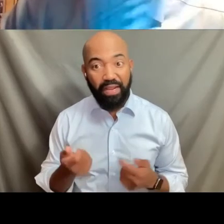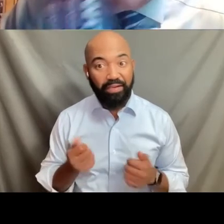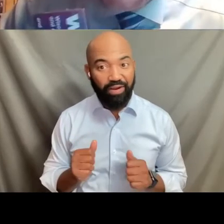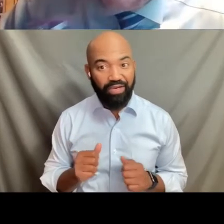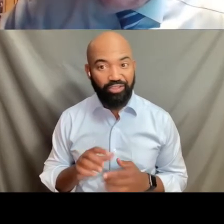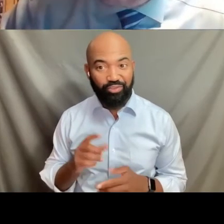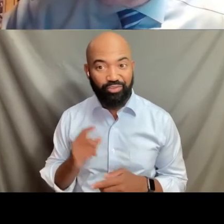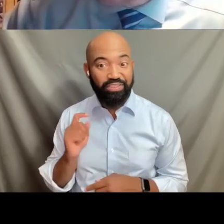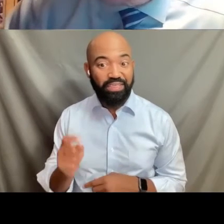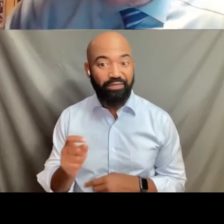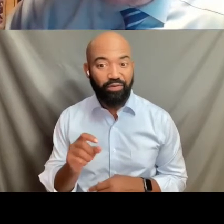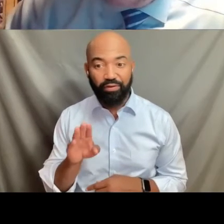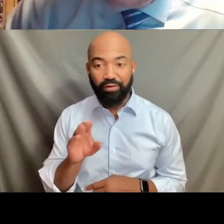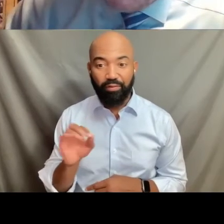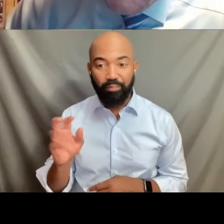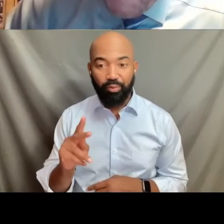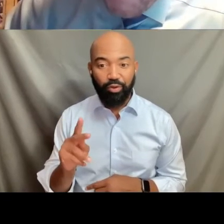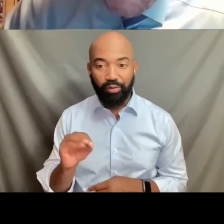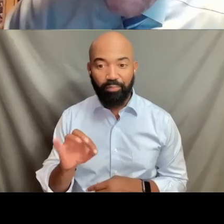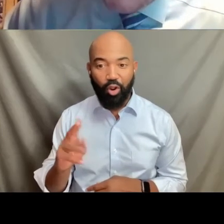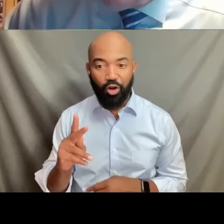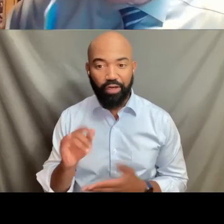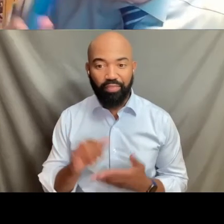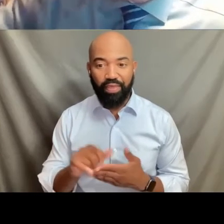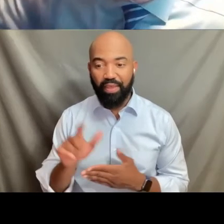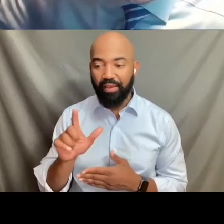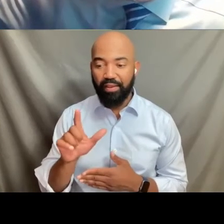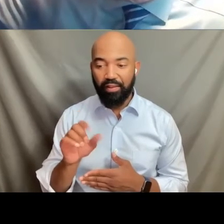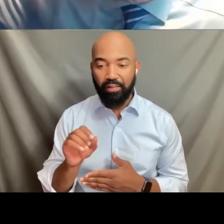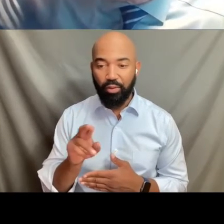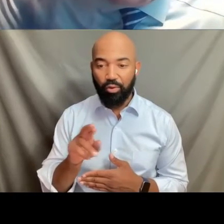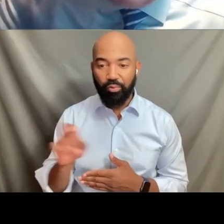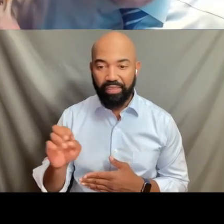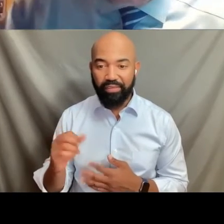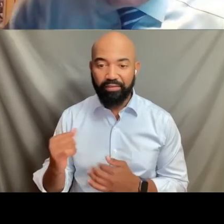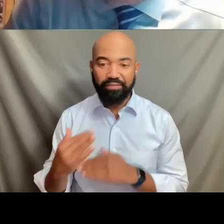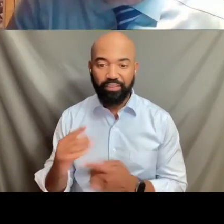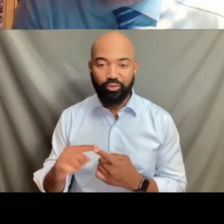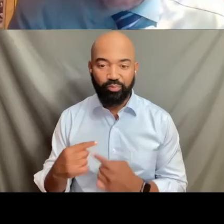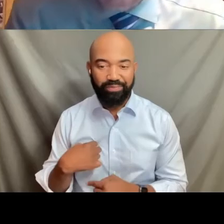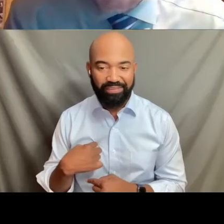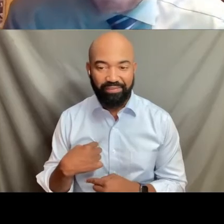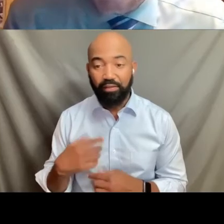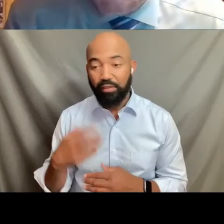that Loree had sent to me with all the good contact information here and remind about the important work